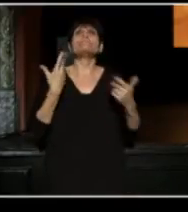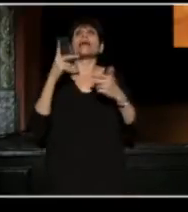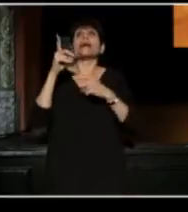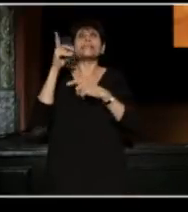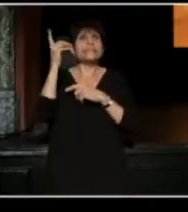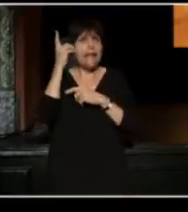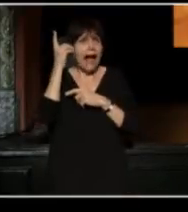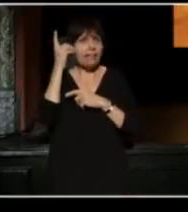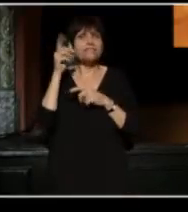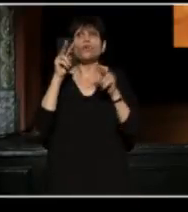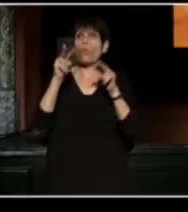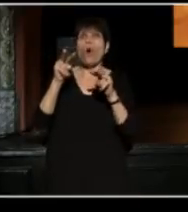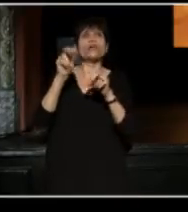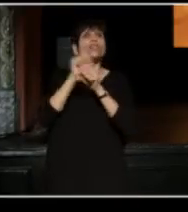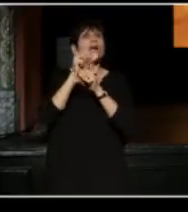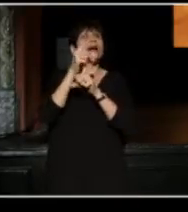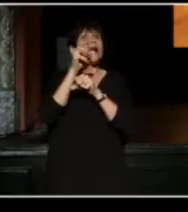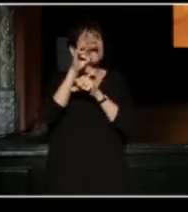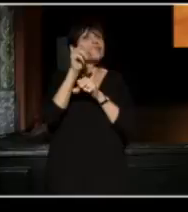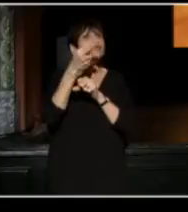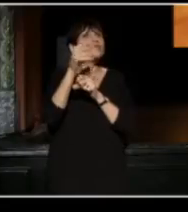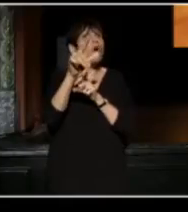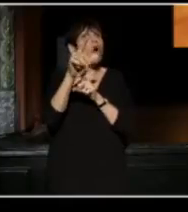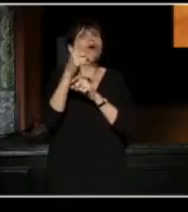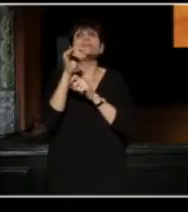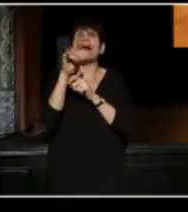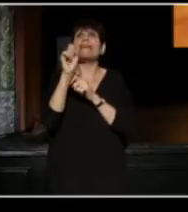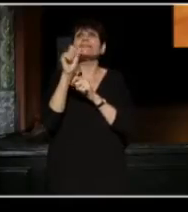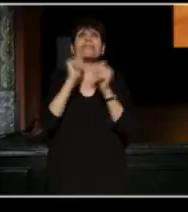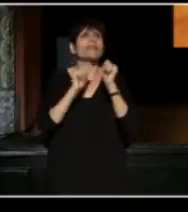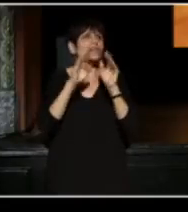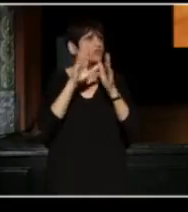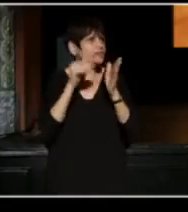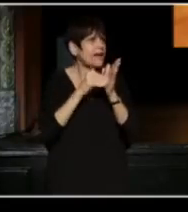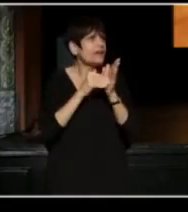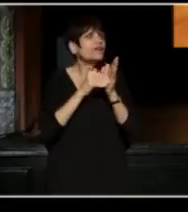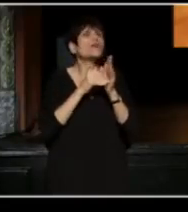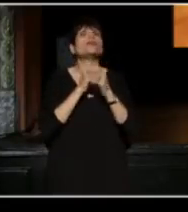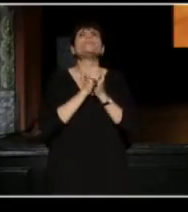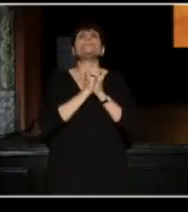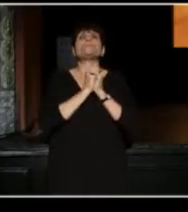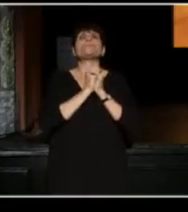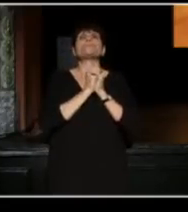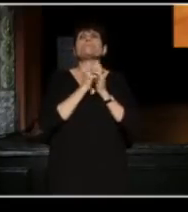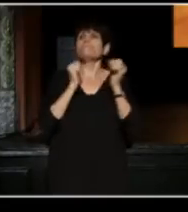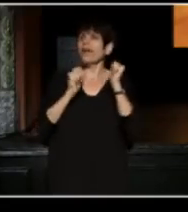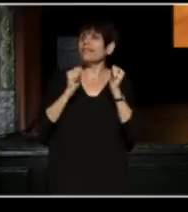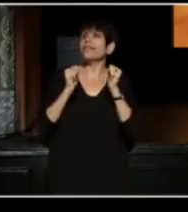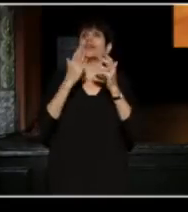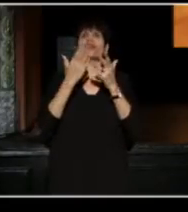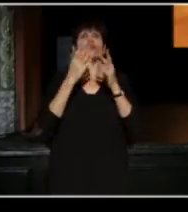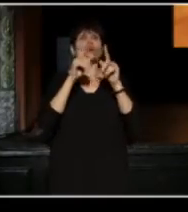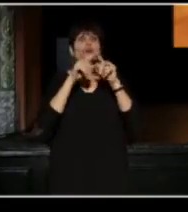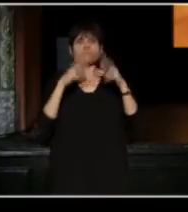watching the work of Adrian Hall at the Dallas Theater Center, and beginning at The Undermain Theater and Deep Ellum.